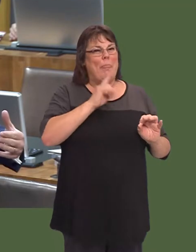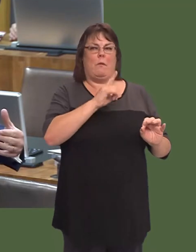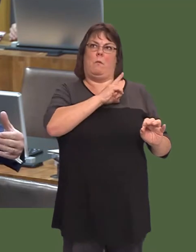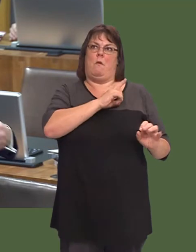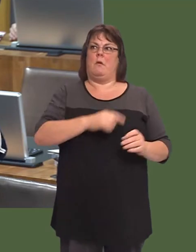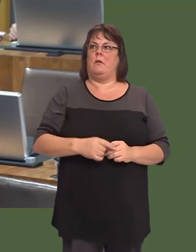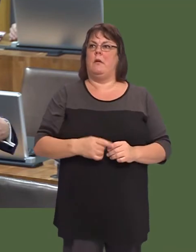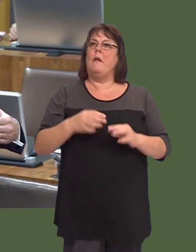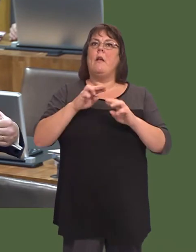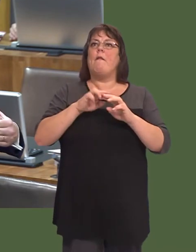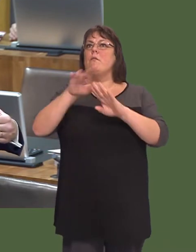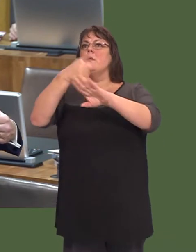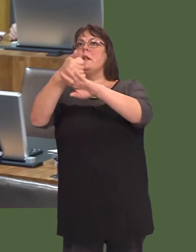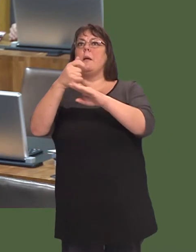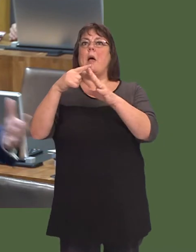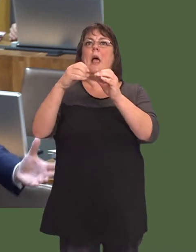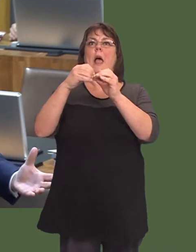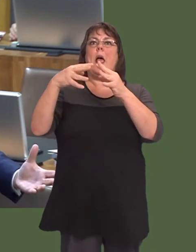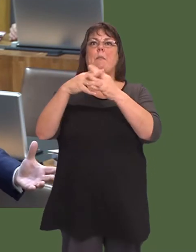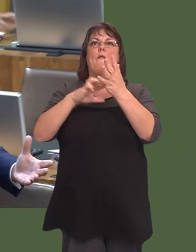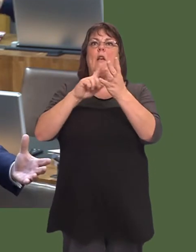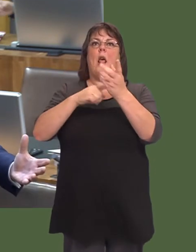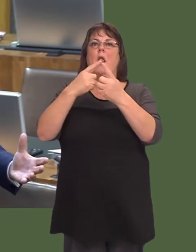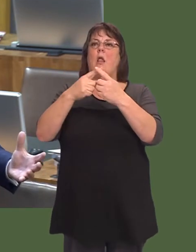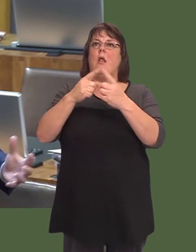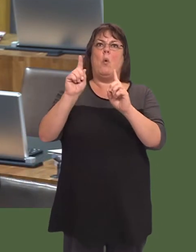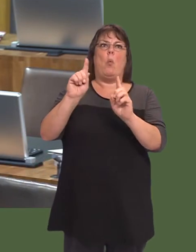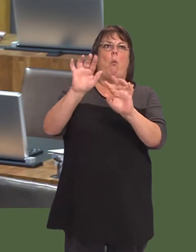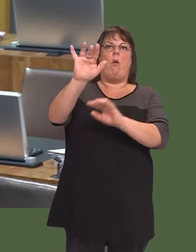in Wales is we want to go somewhere like Ebbw Vale, but where do we go? The buildings arenít there.